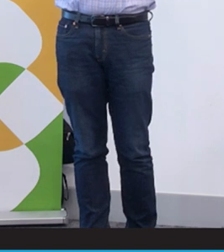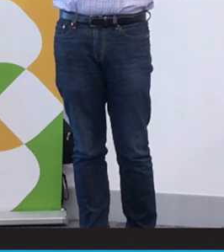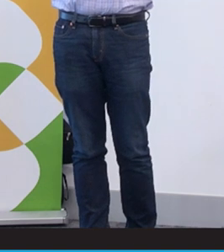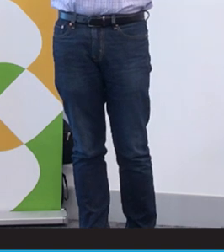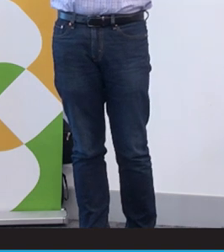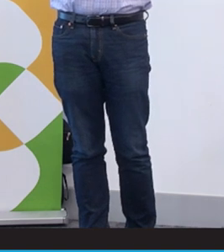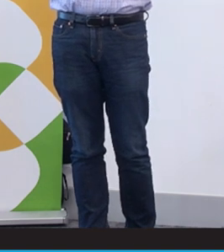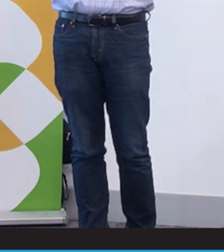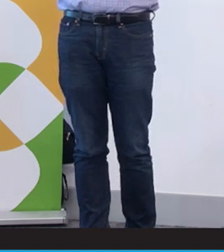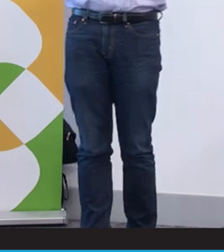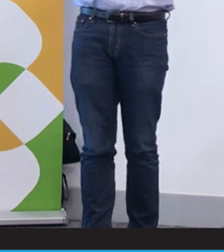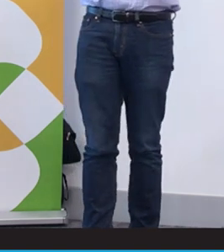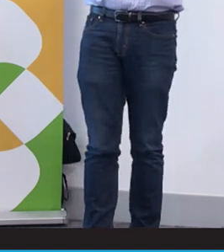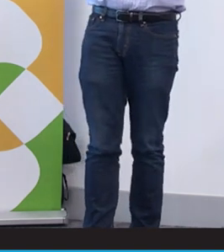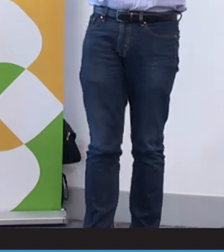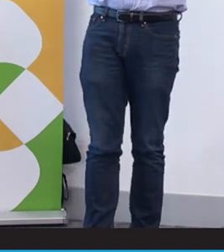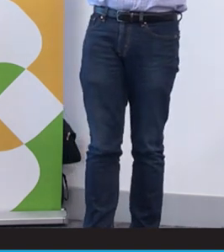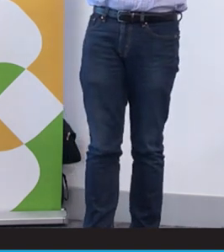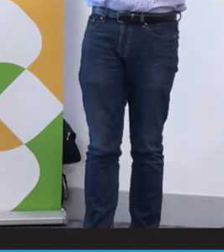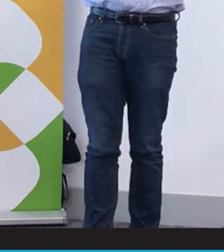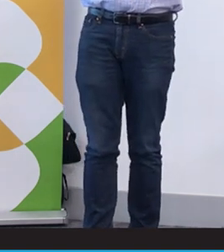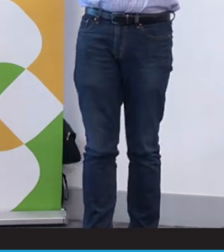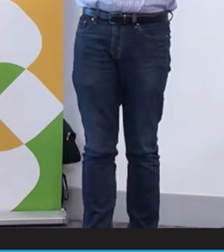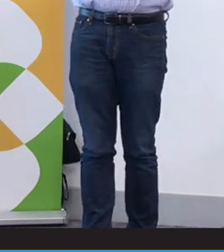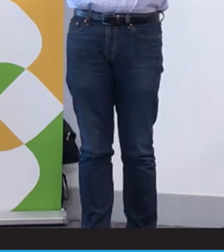And then she went to shake my hand. My wife and I looked at each other and we thought.